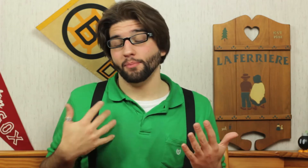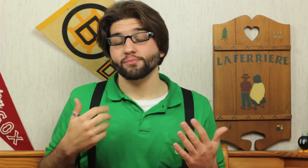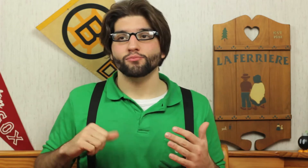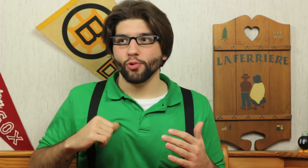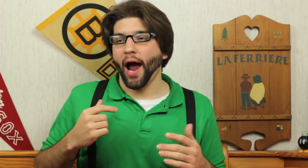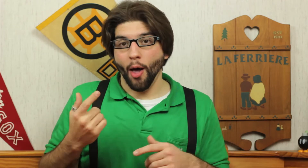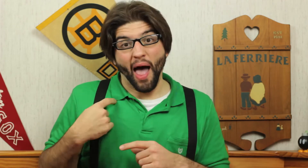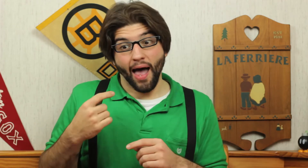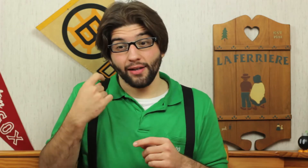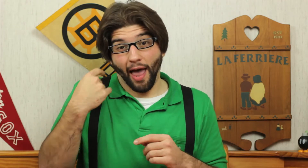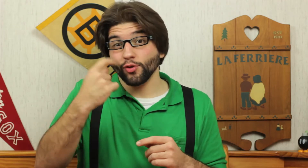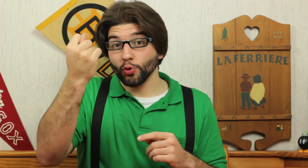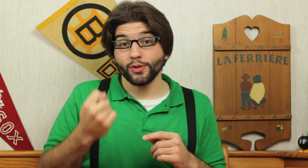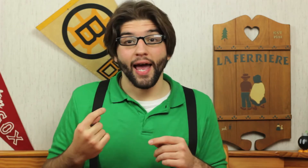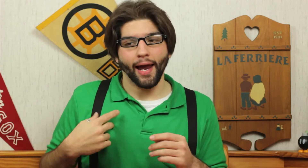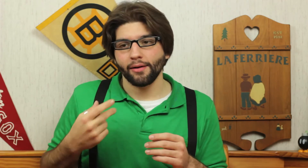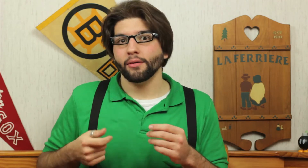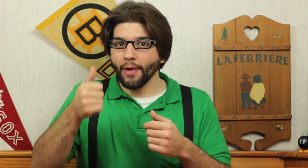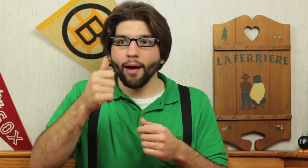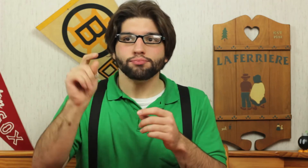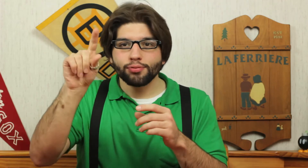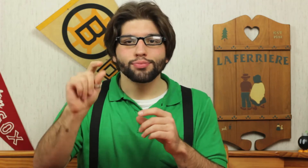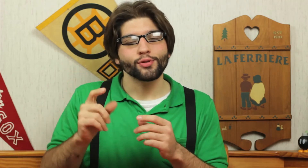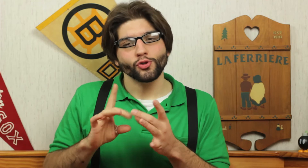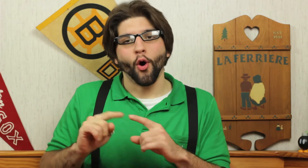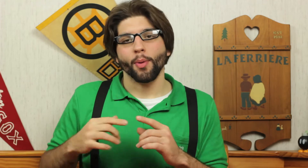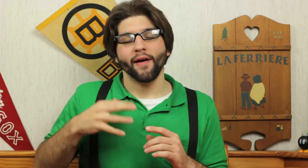I'm proud that every Tuesday I've uploaded a little story with my father and myself.